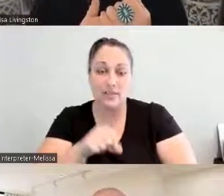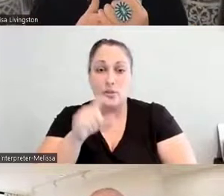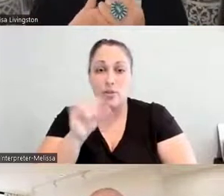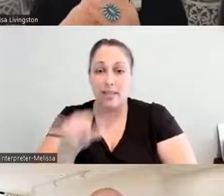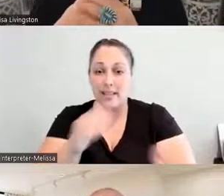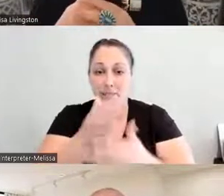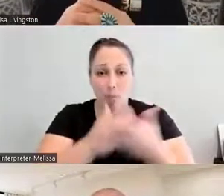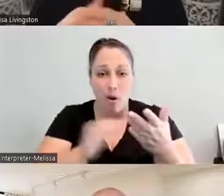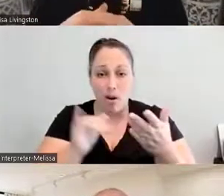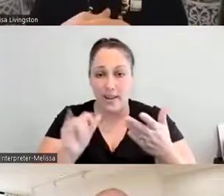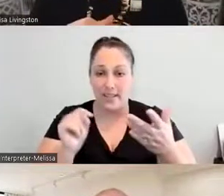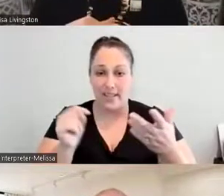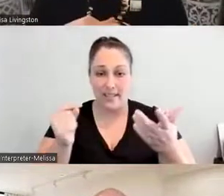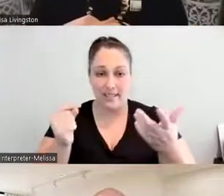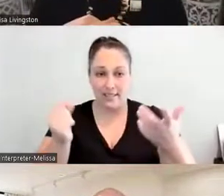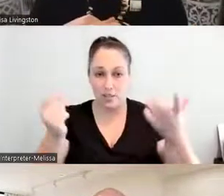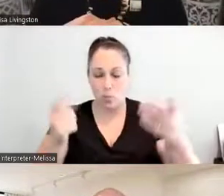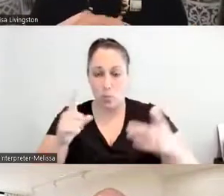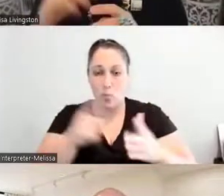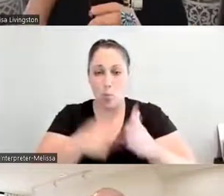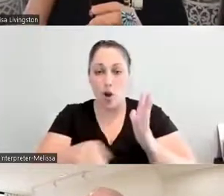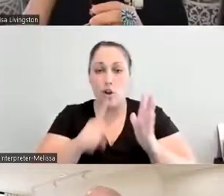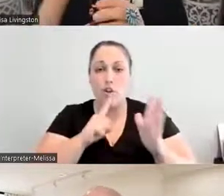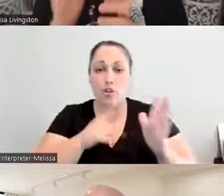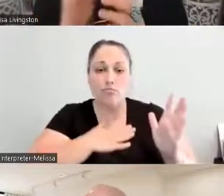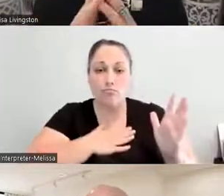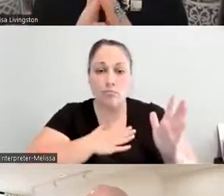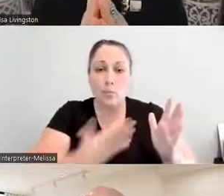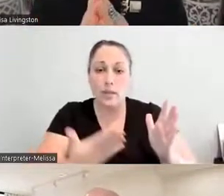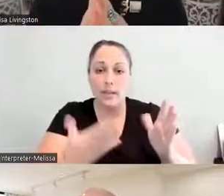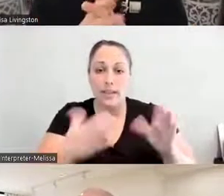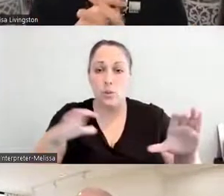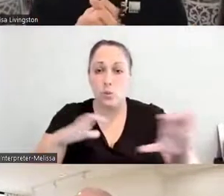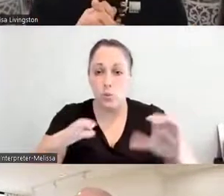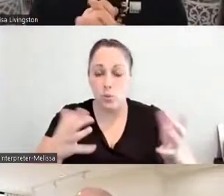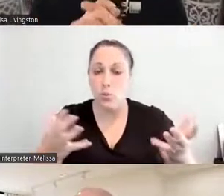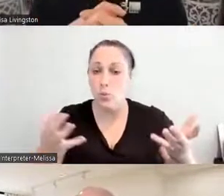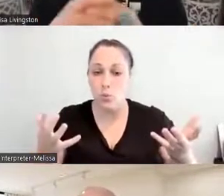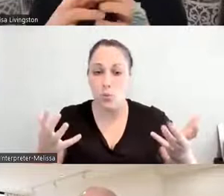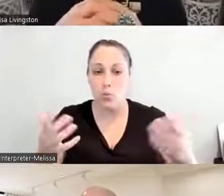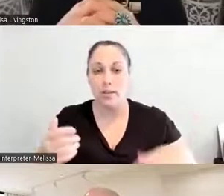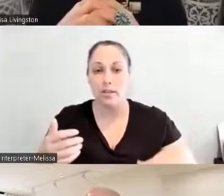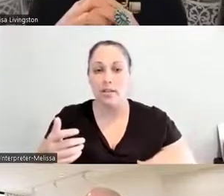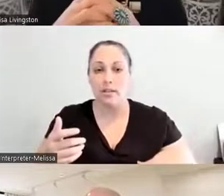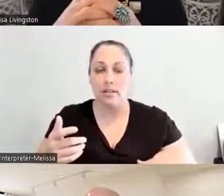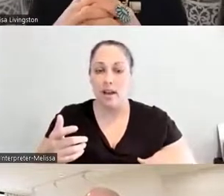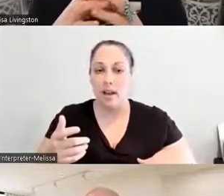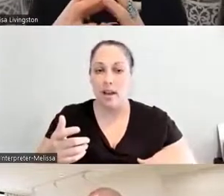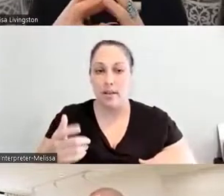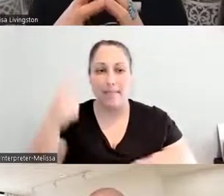able and willing, you know, to do to be able to think about, you know, the wholesome, healthy food that, you know, that our